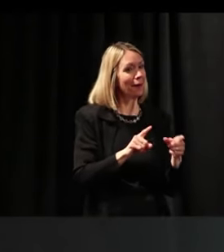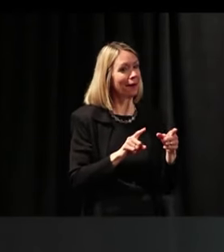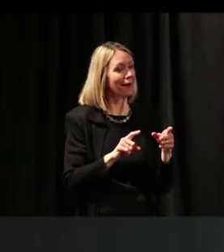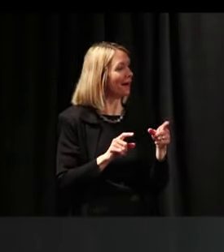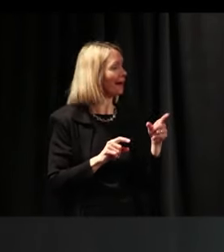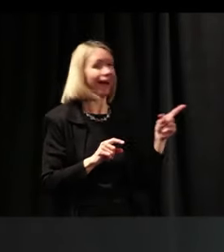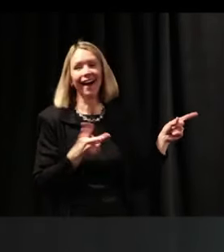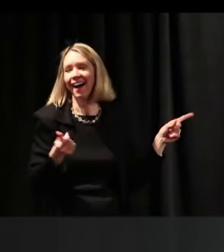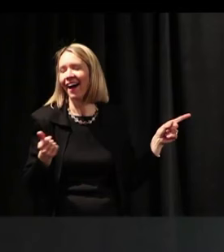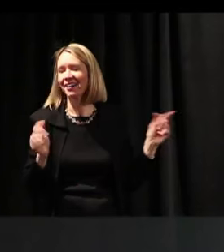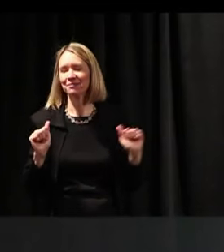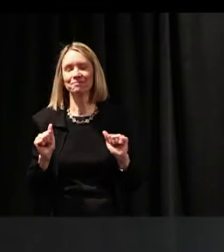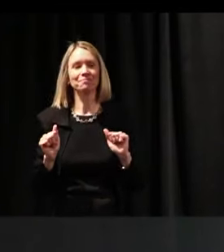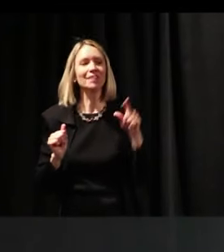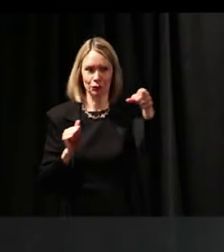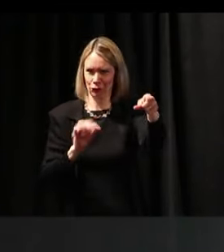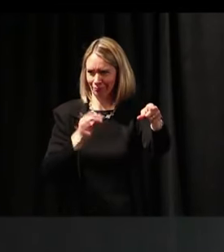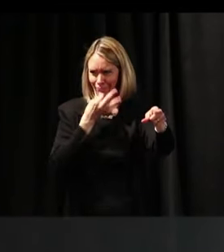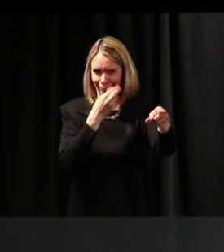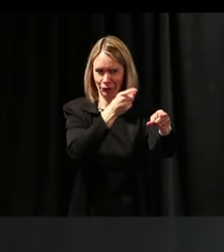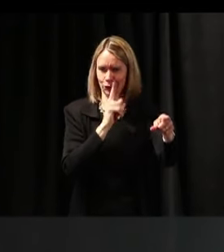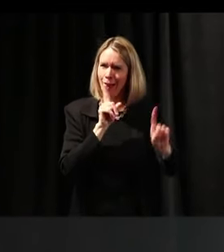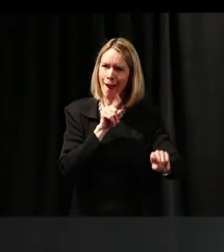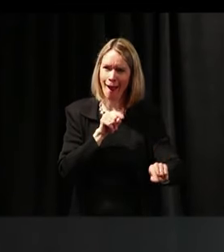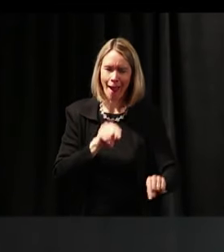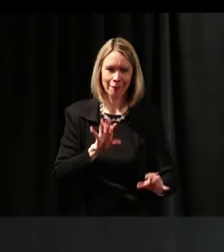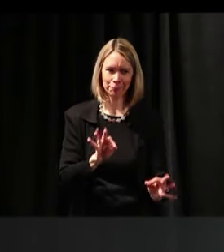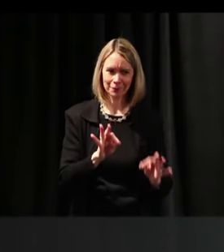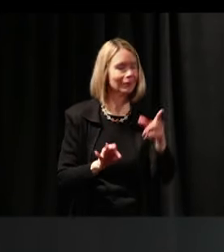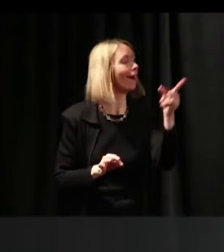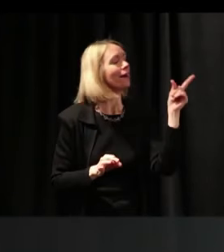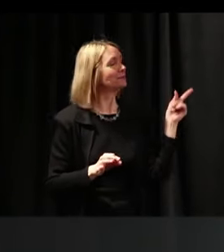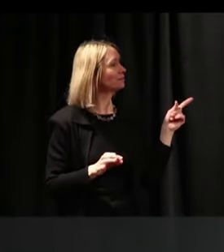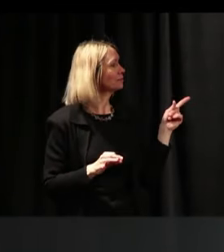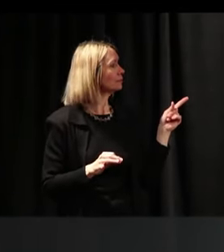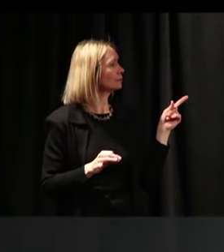Oh, she's good. She's good. You ought to meet that one. So, it's something